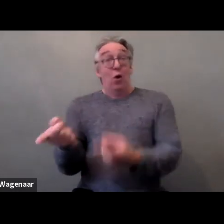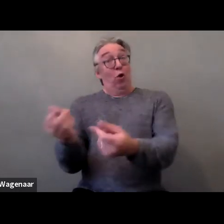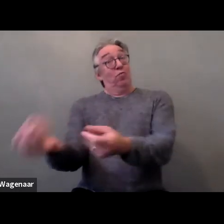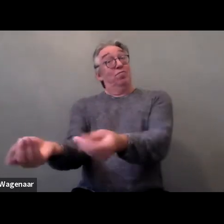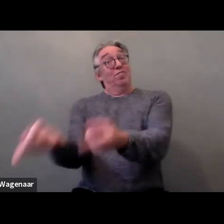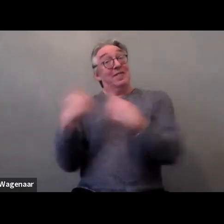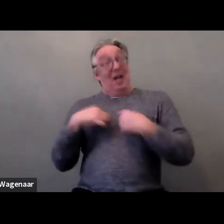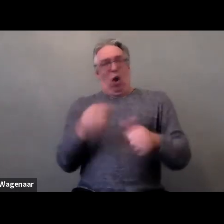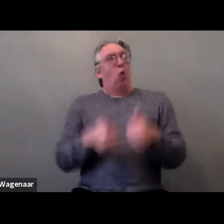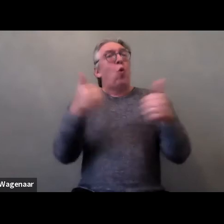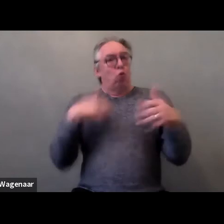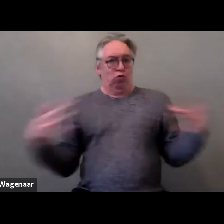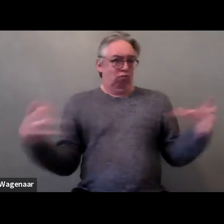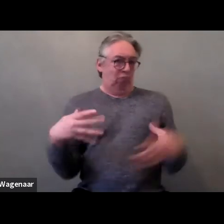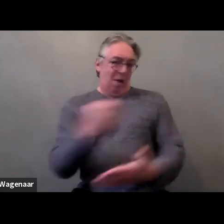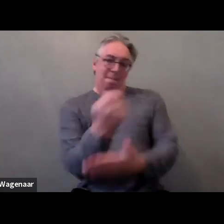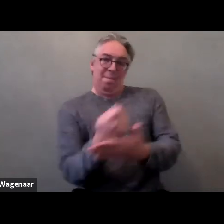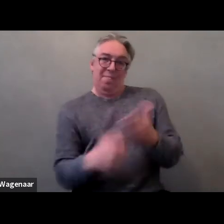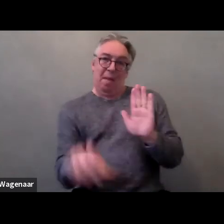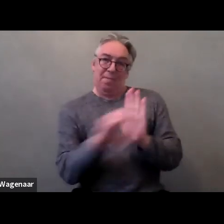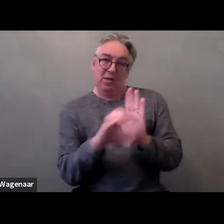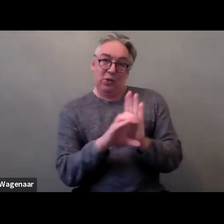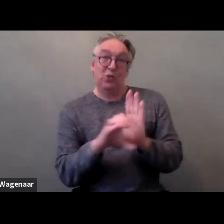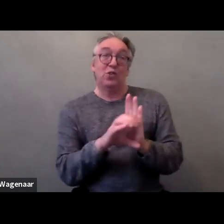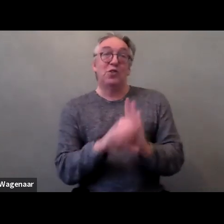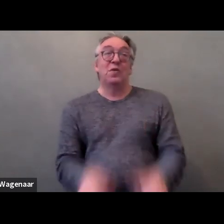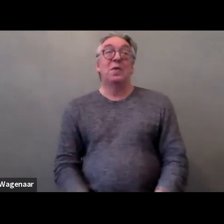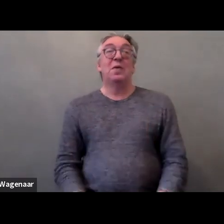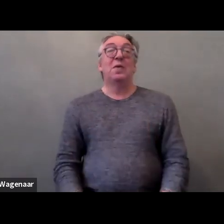We created pictures with red borders, which is the colour of violence,